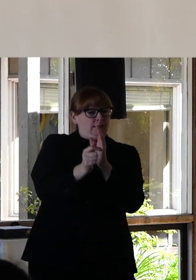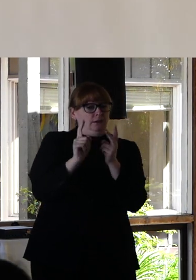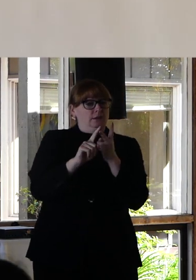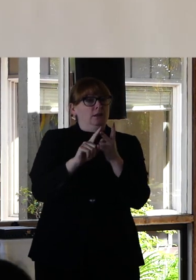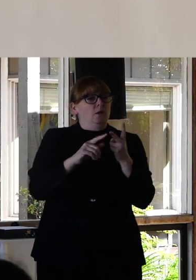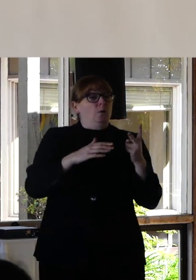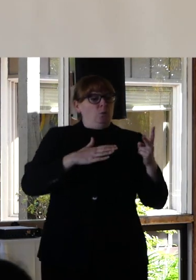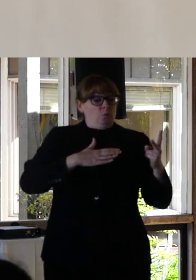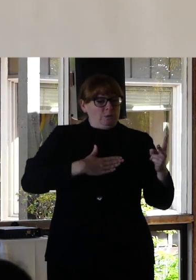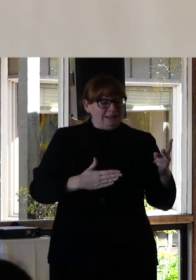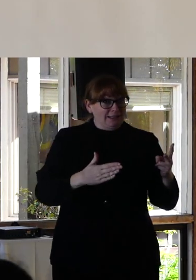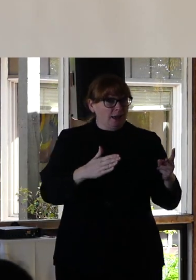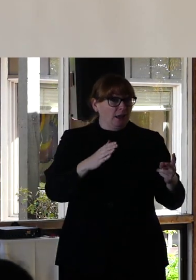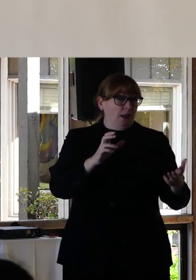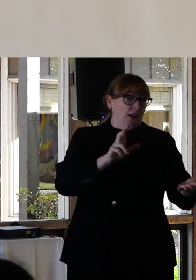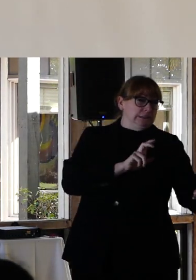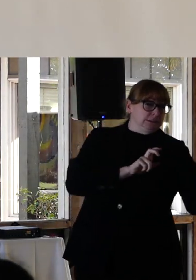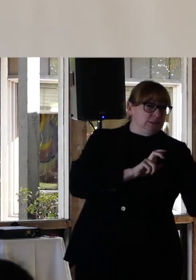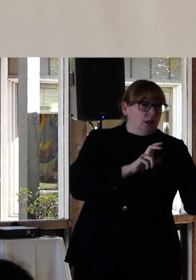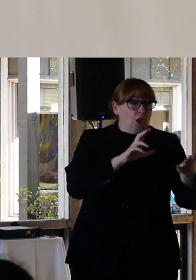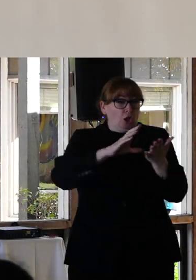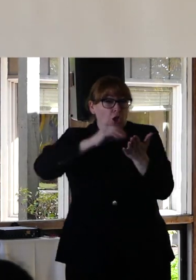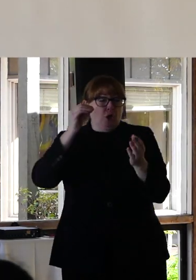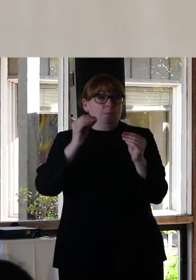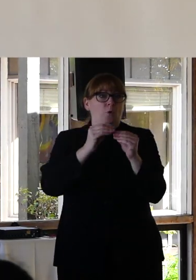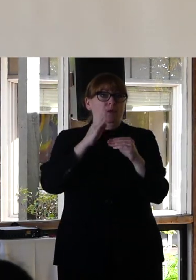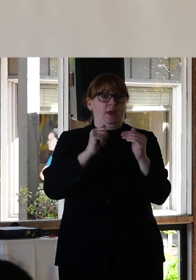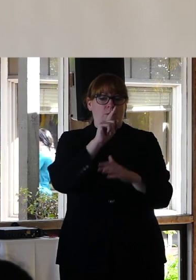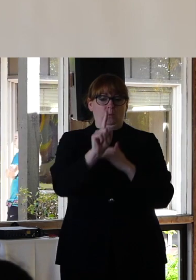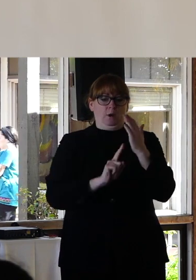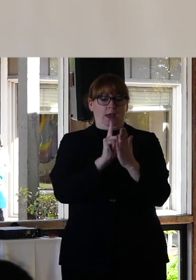and learn outside of your one hour a week with a specific client, is the game changer.